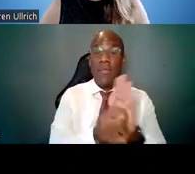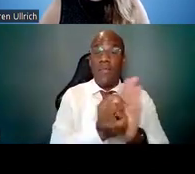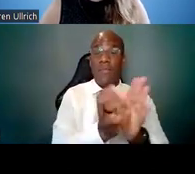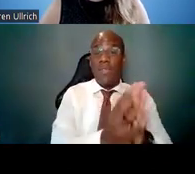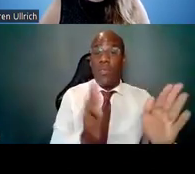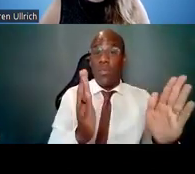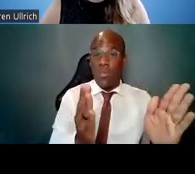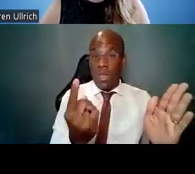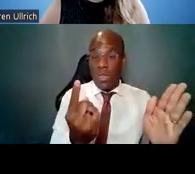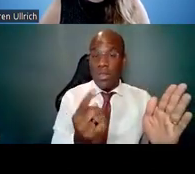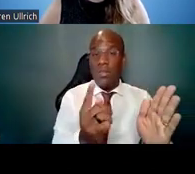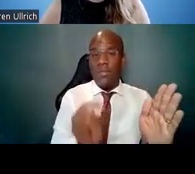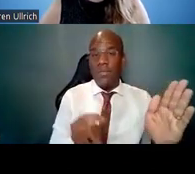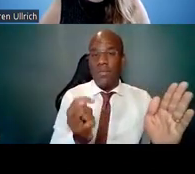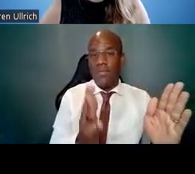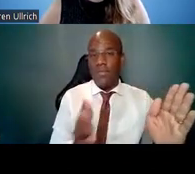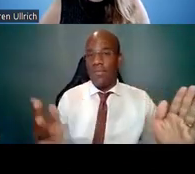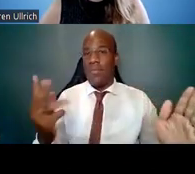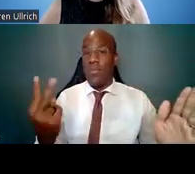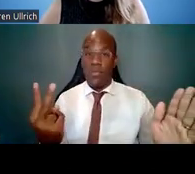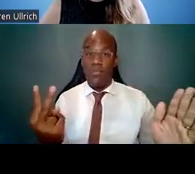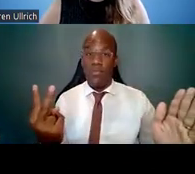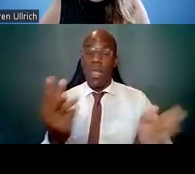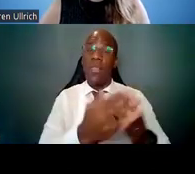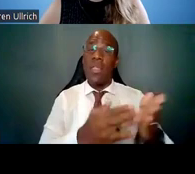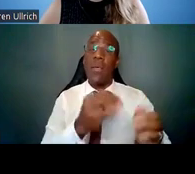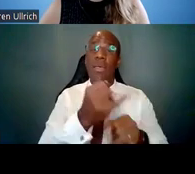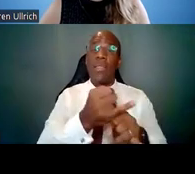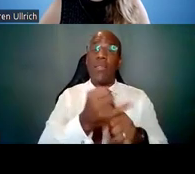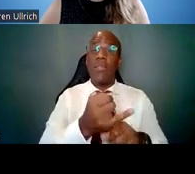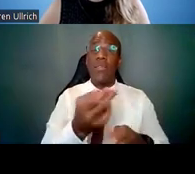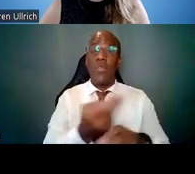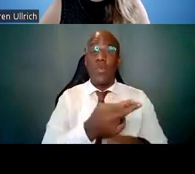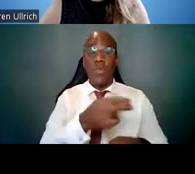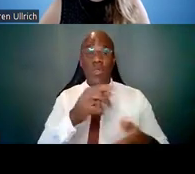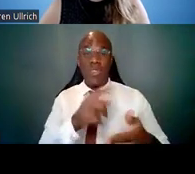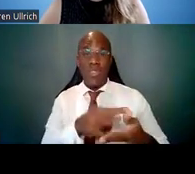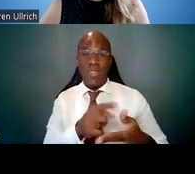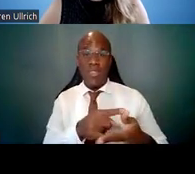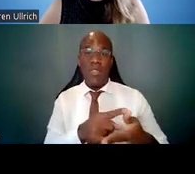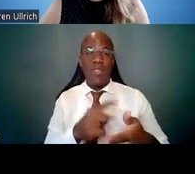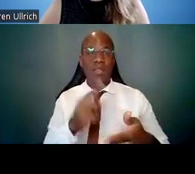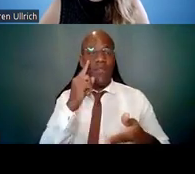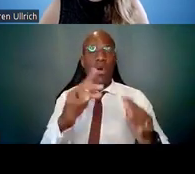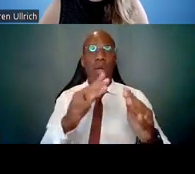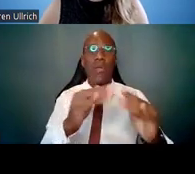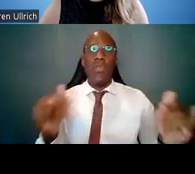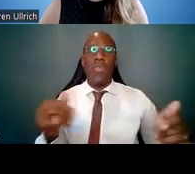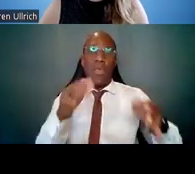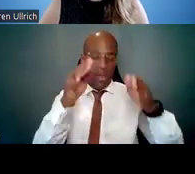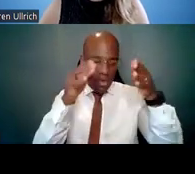Some institutions use this as a diversity targeted transition award instead of the K99.